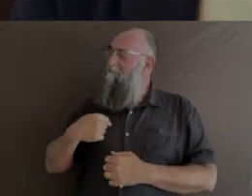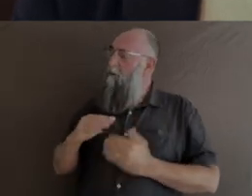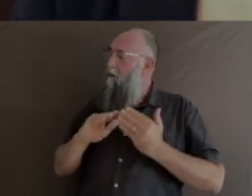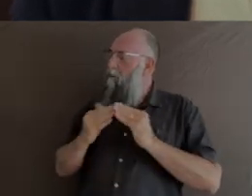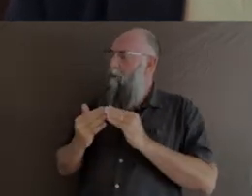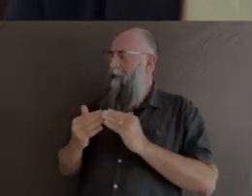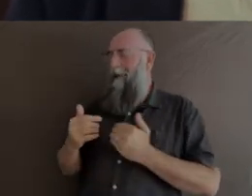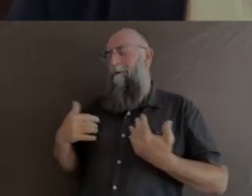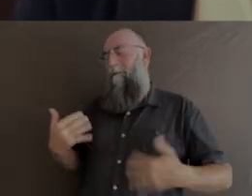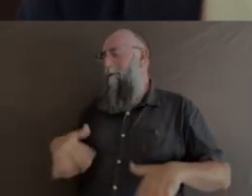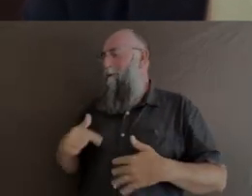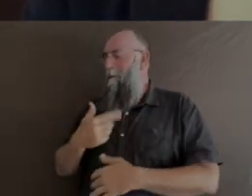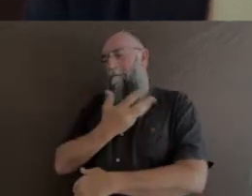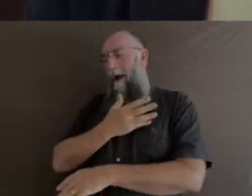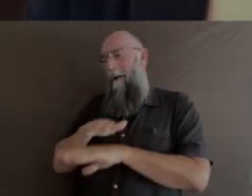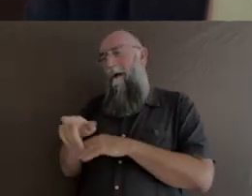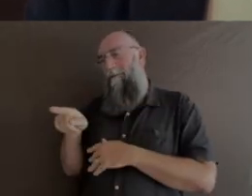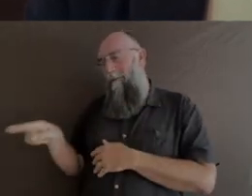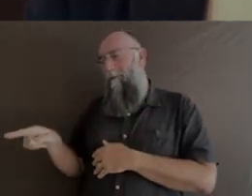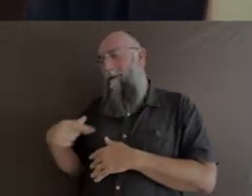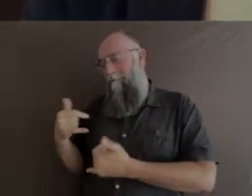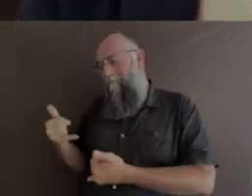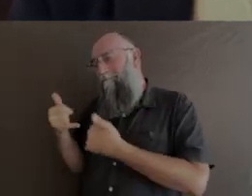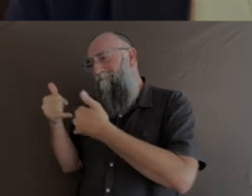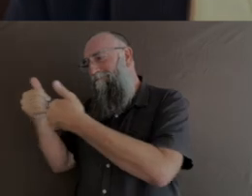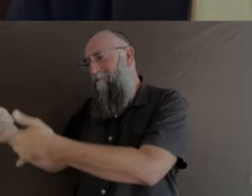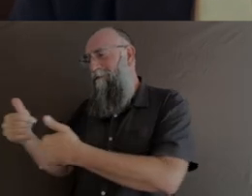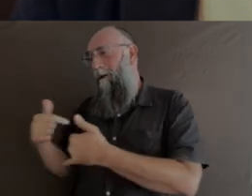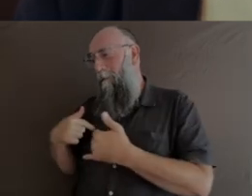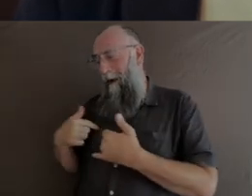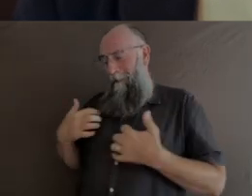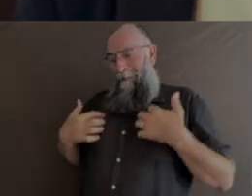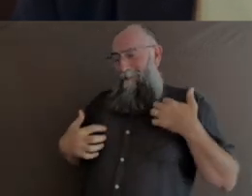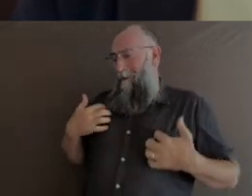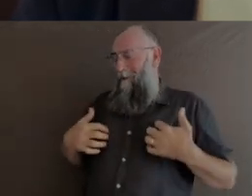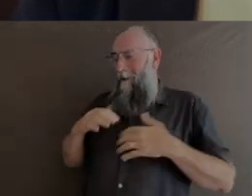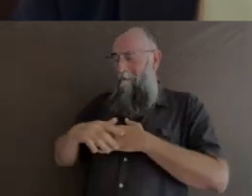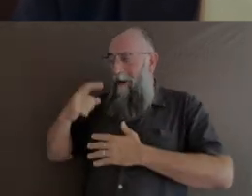of you on receiving this award. I think we're very excited for this acknowledgement of your